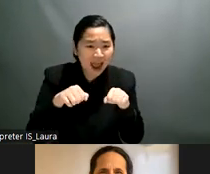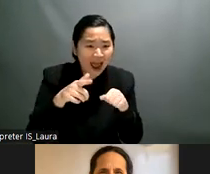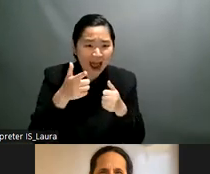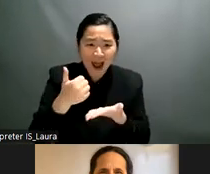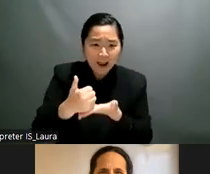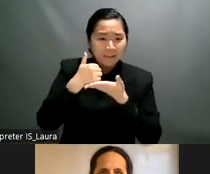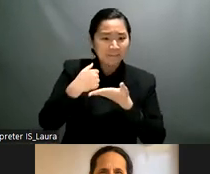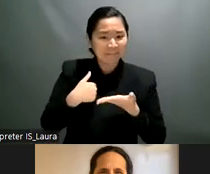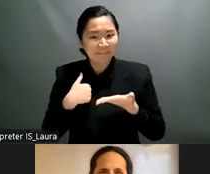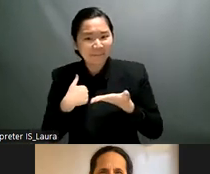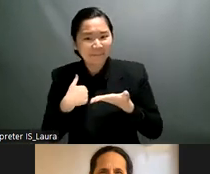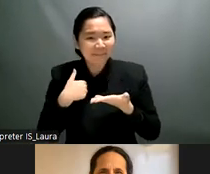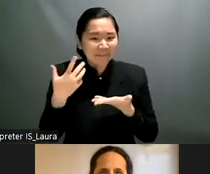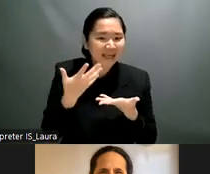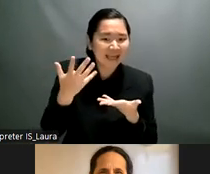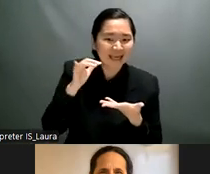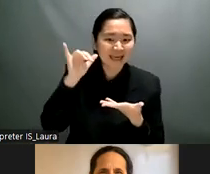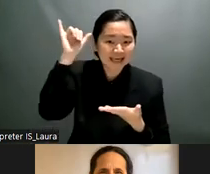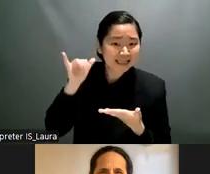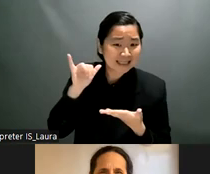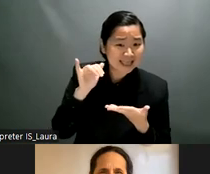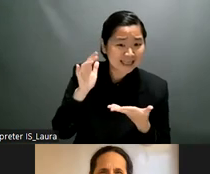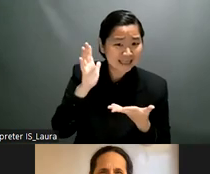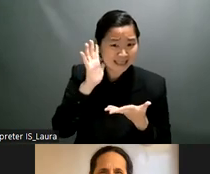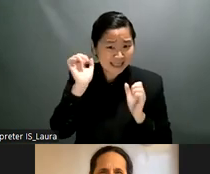so uh probably you can tell us about your work with lucy novrida